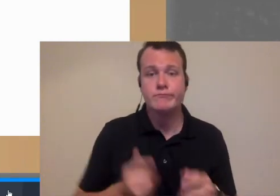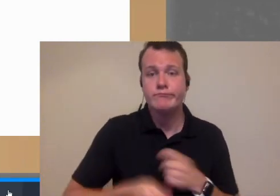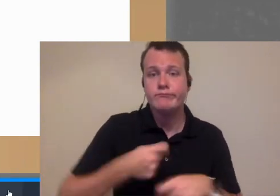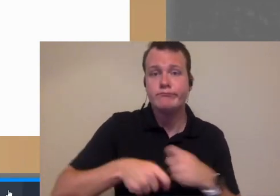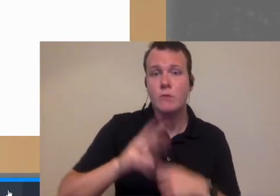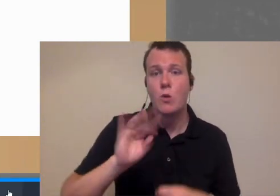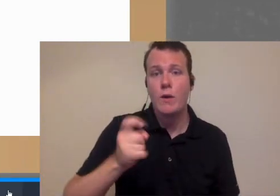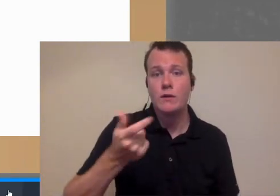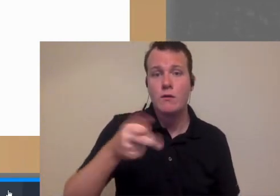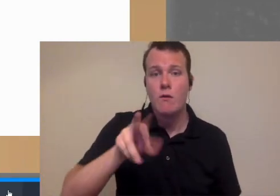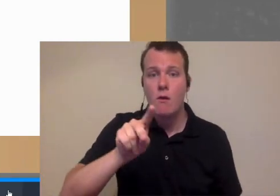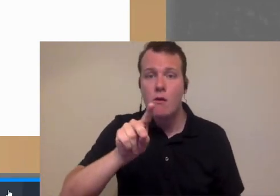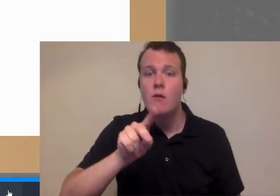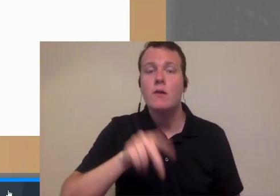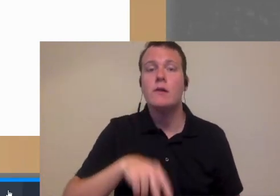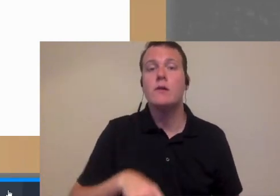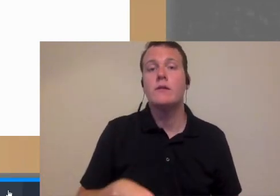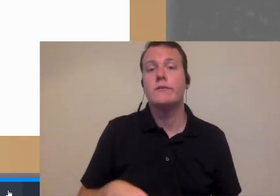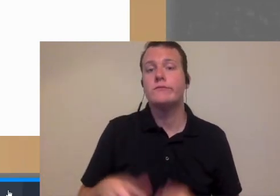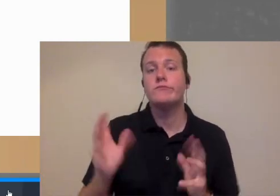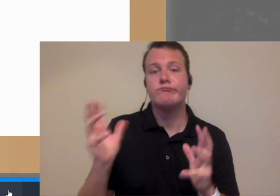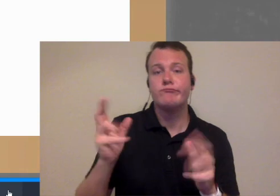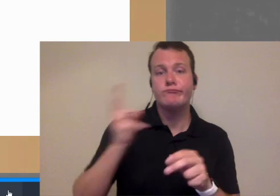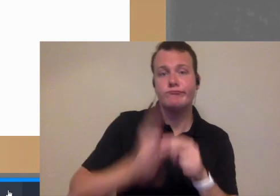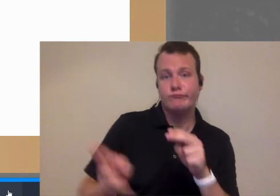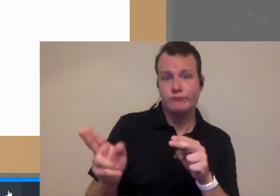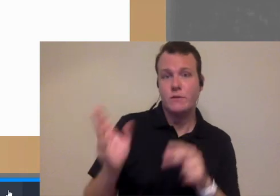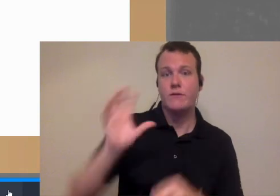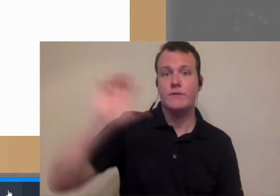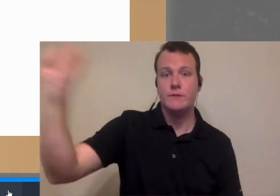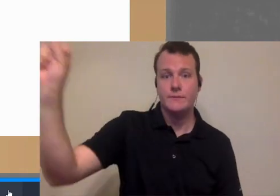doing what's going on change some wax guards you know chat him up for a minute